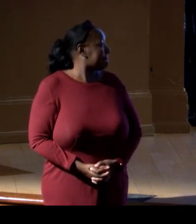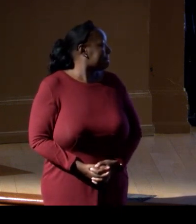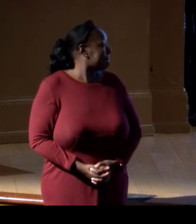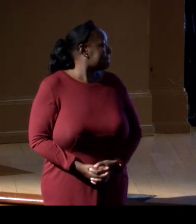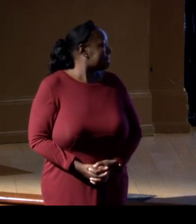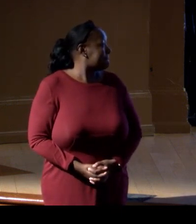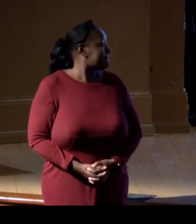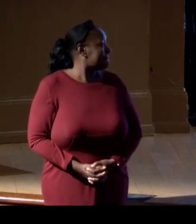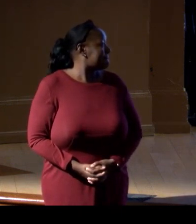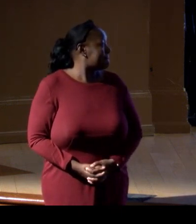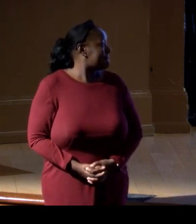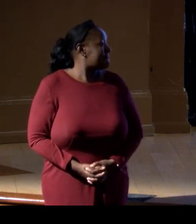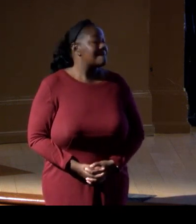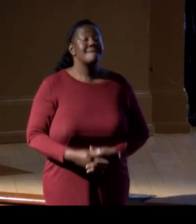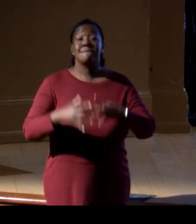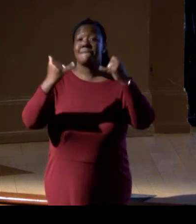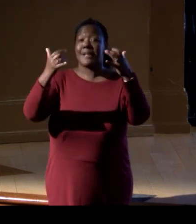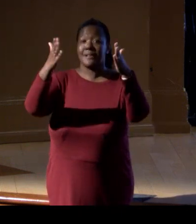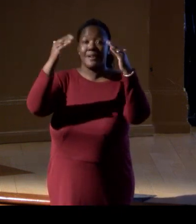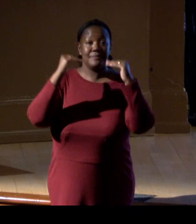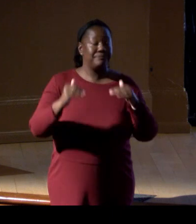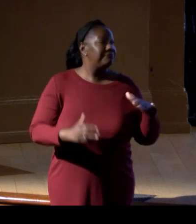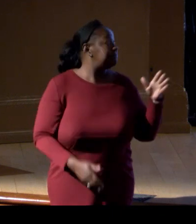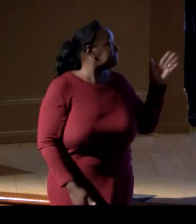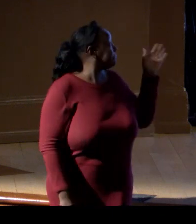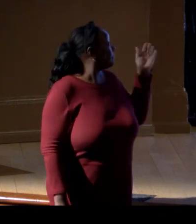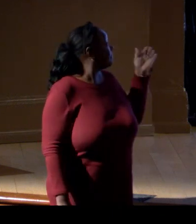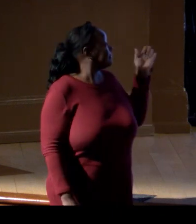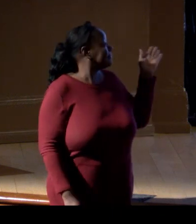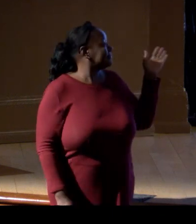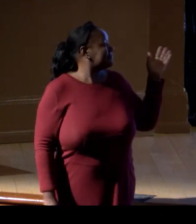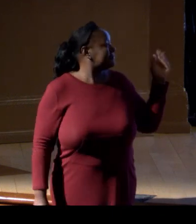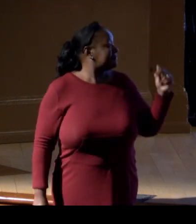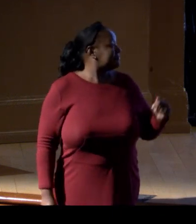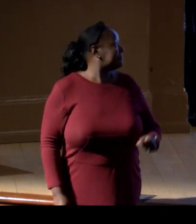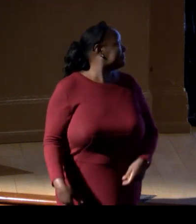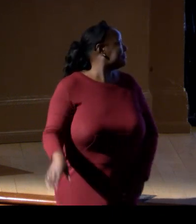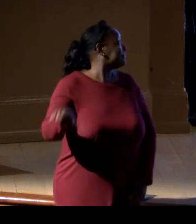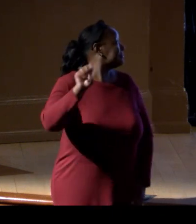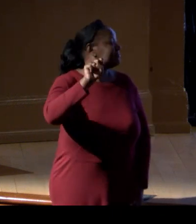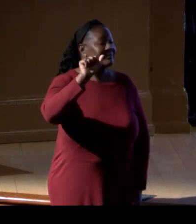Thanks, Ellen. Now, I'll invite Sarah Kapnick from NOAA to come to the stage. Sarah, please take it away.